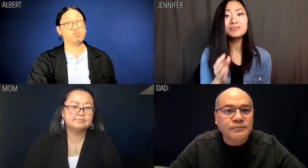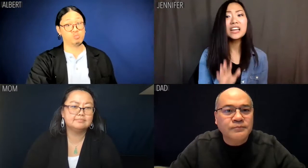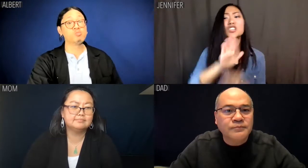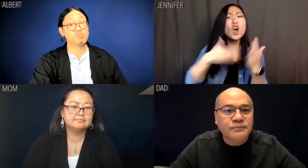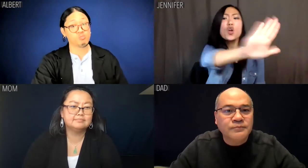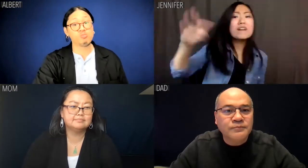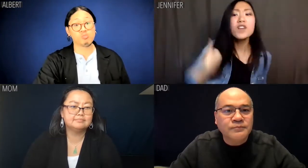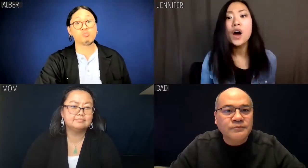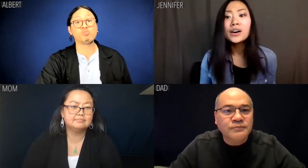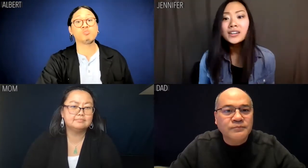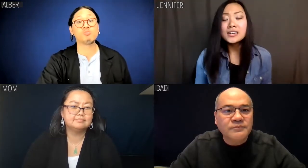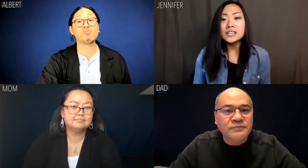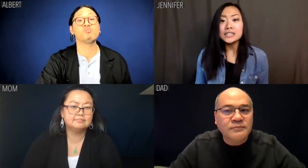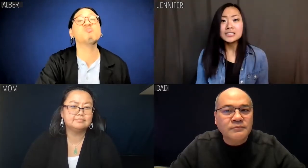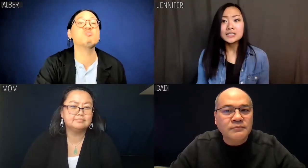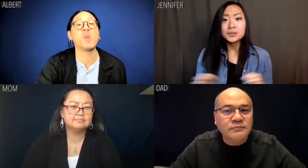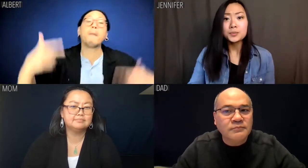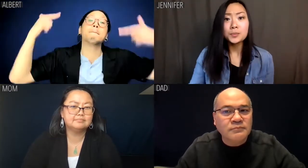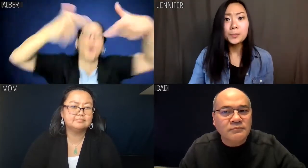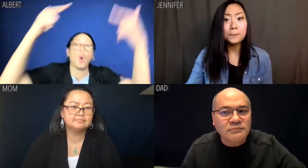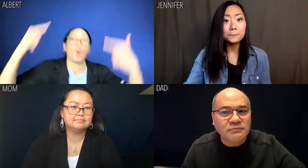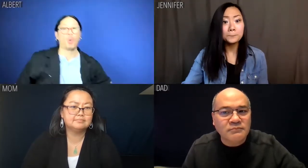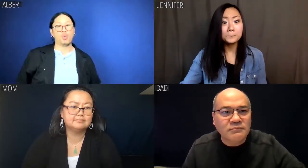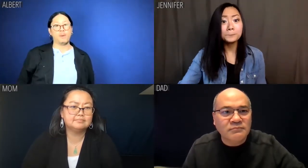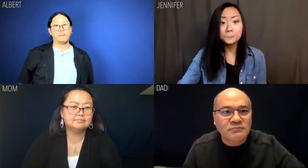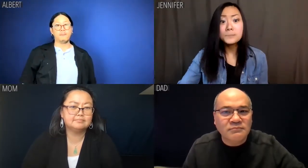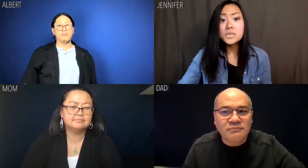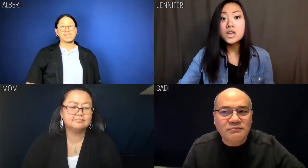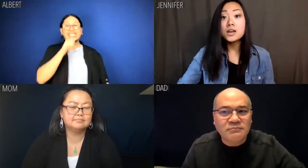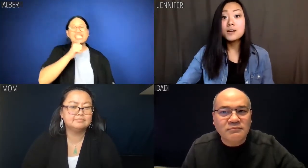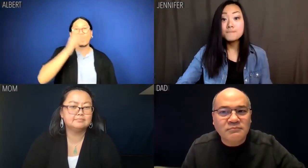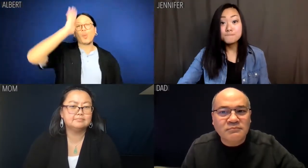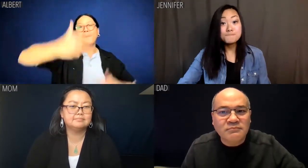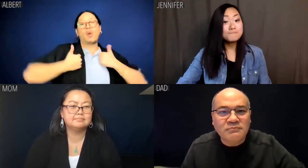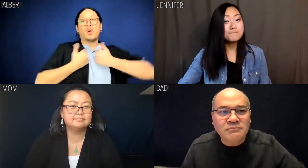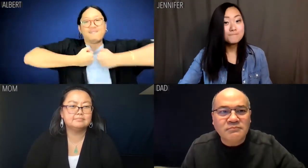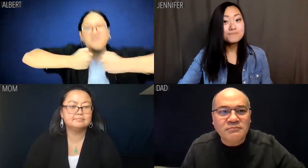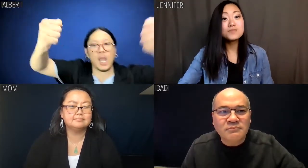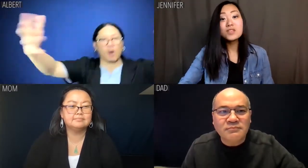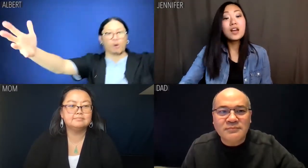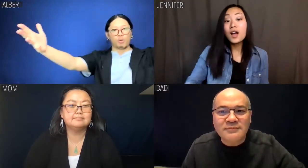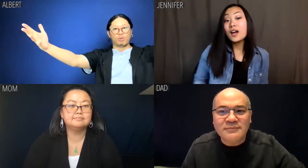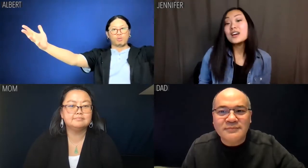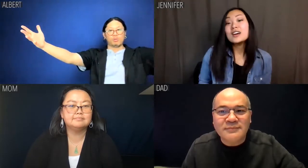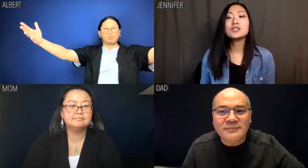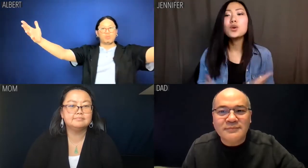And it's all your fault. Albert: Boom, secrets will be revealed.